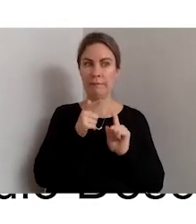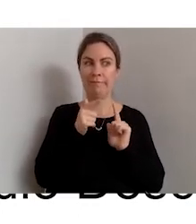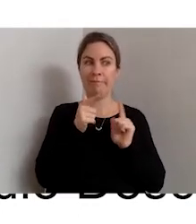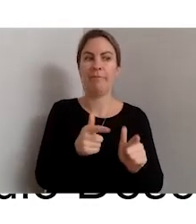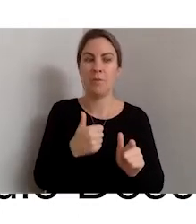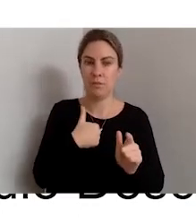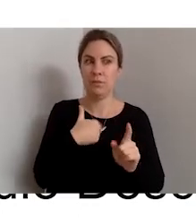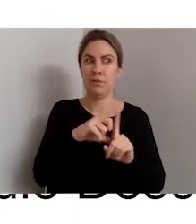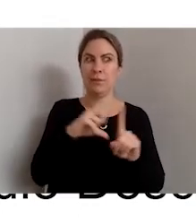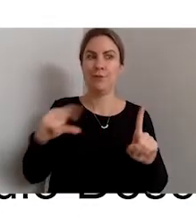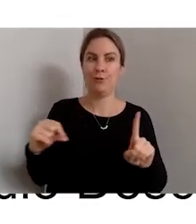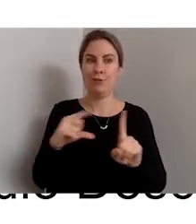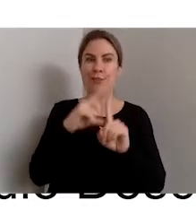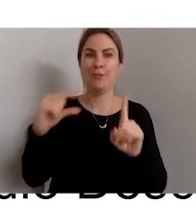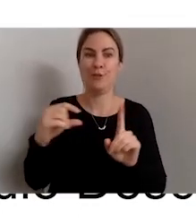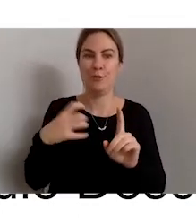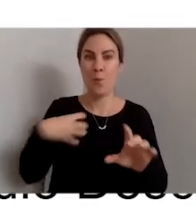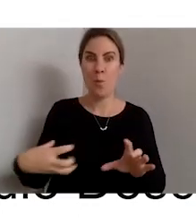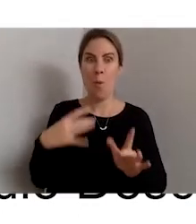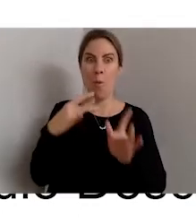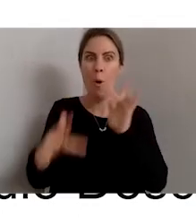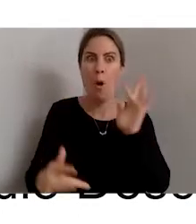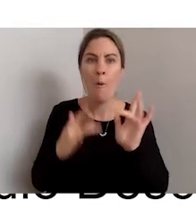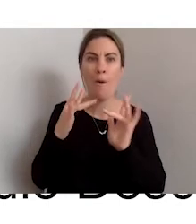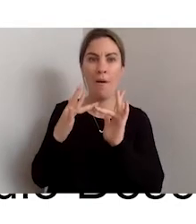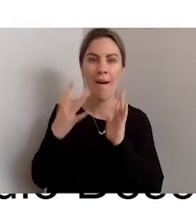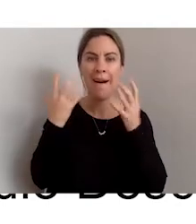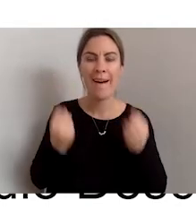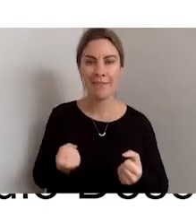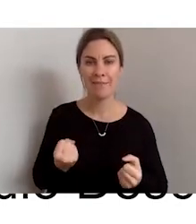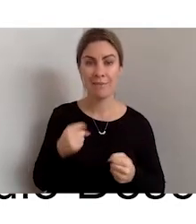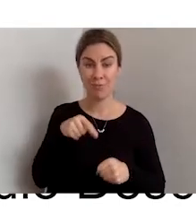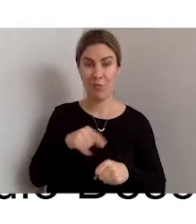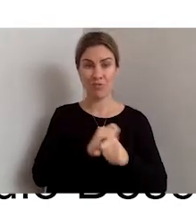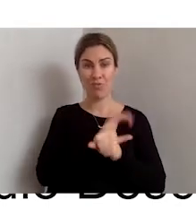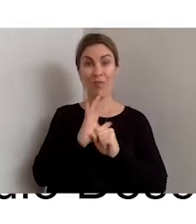digital platform due to the virus, and I don't think it will leave any